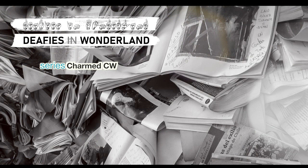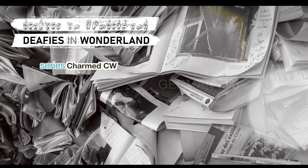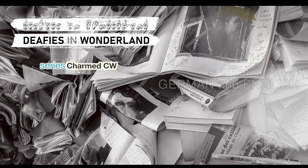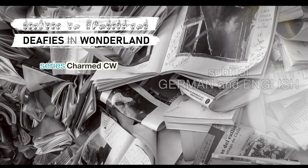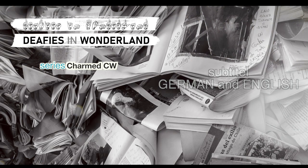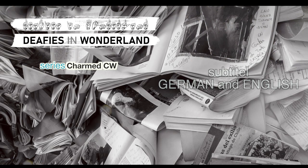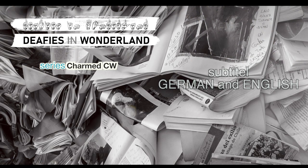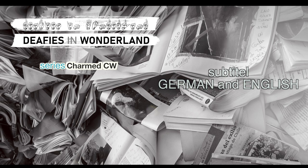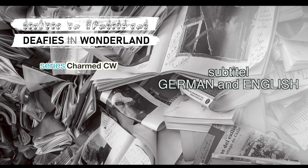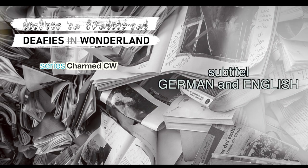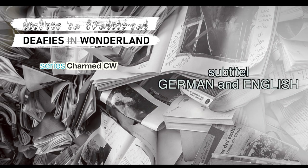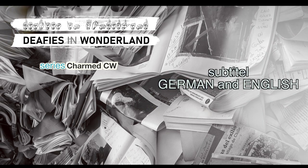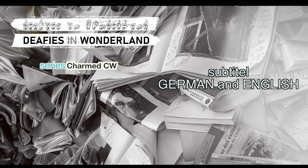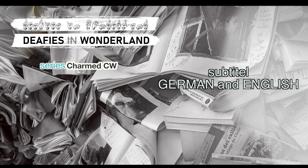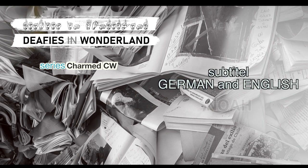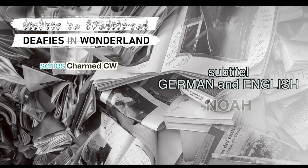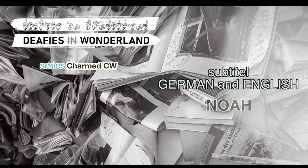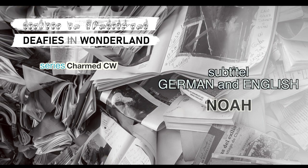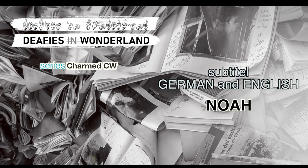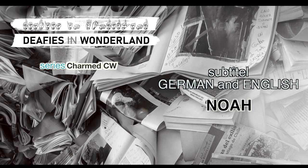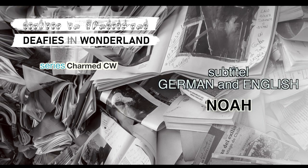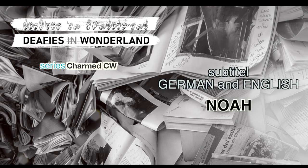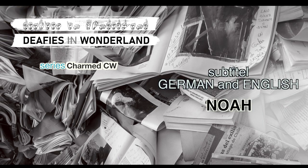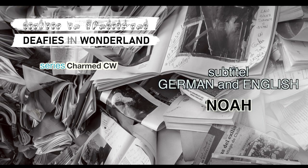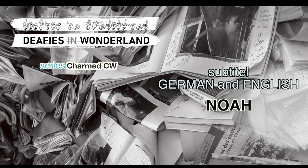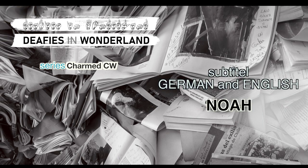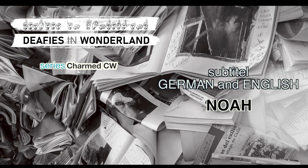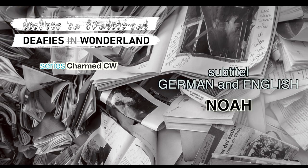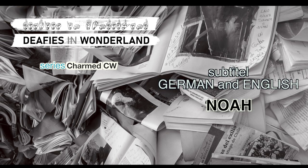You gave me strength when there was only fear